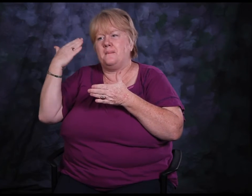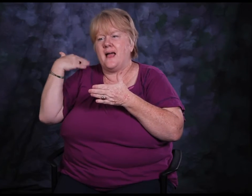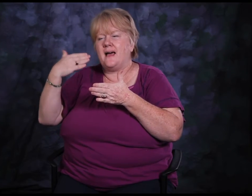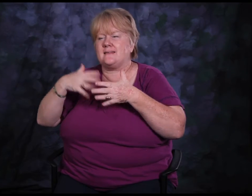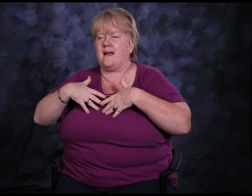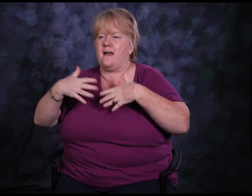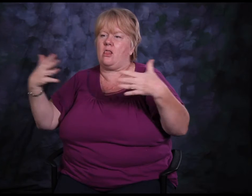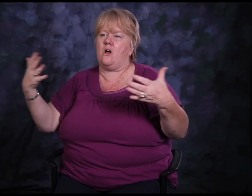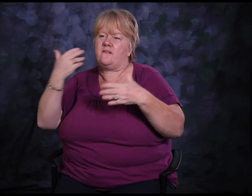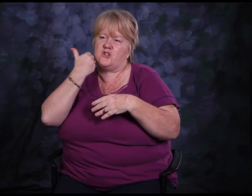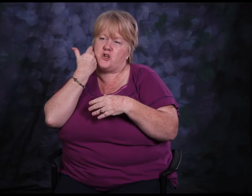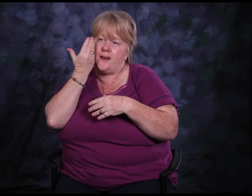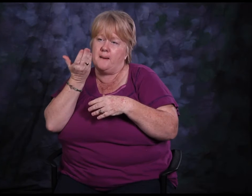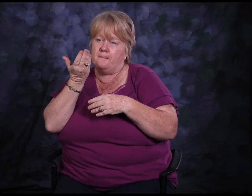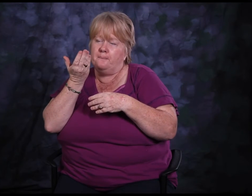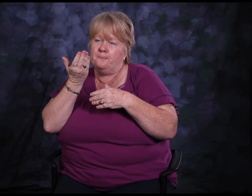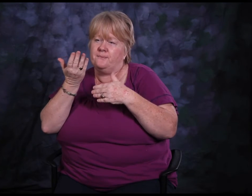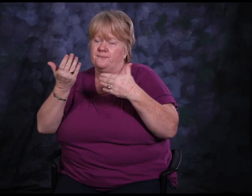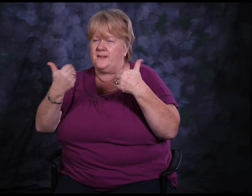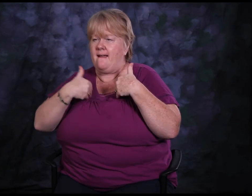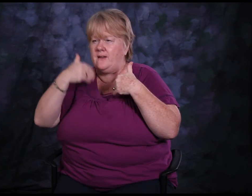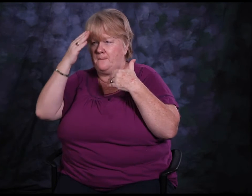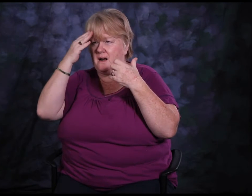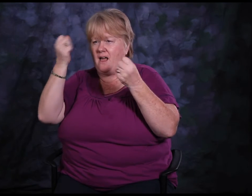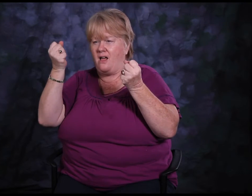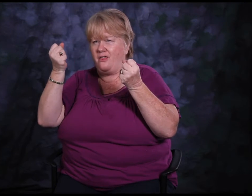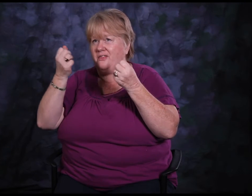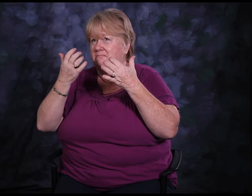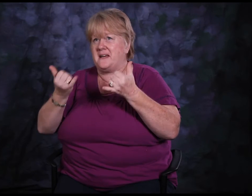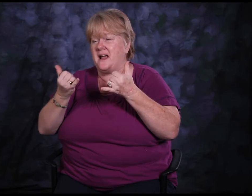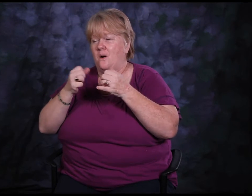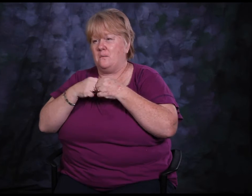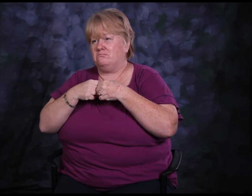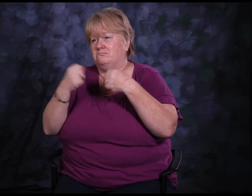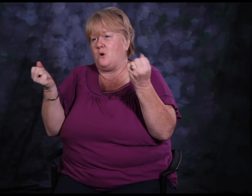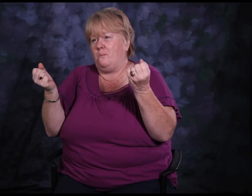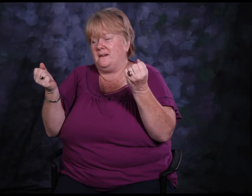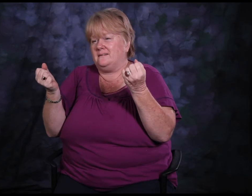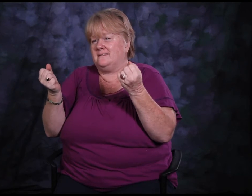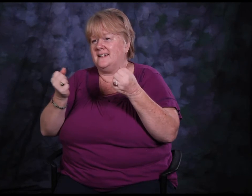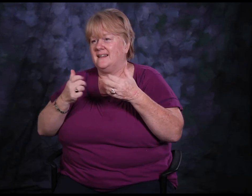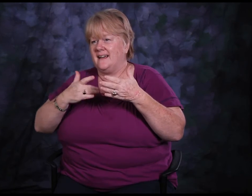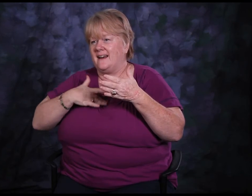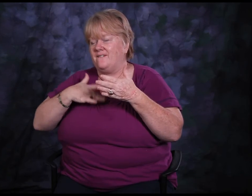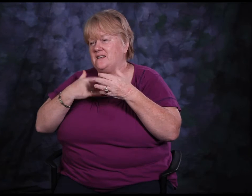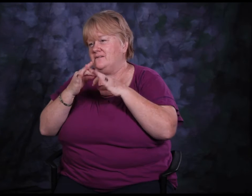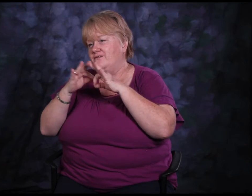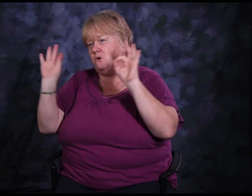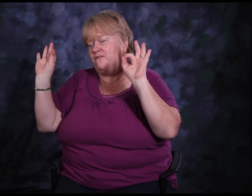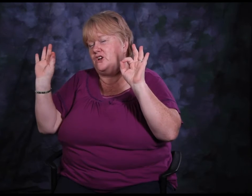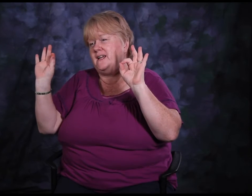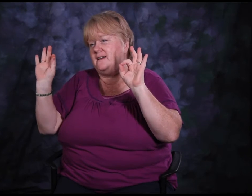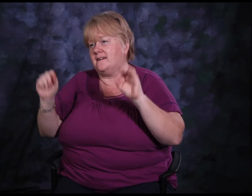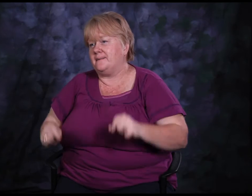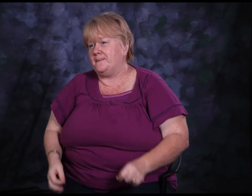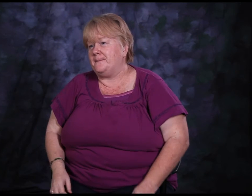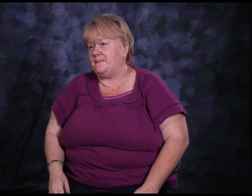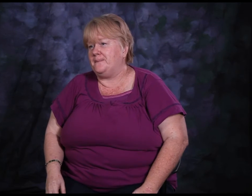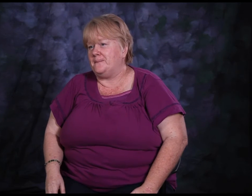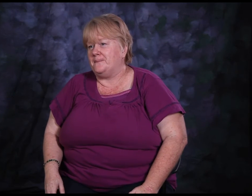To think about the fact that I previously had so much shame, and that’s so freeing.